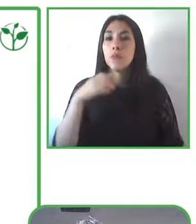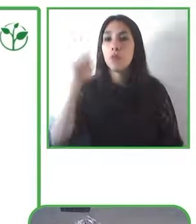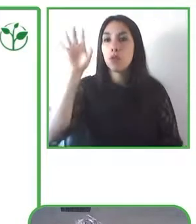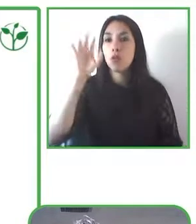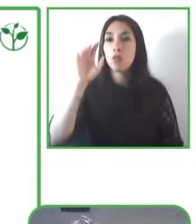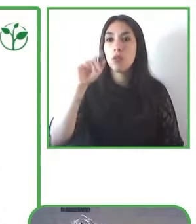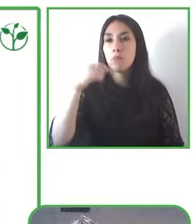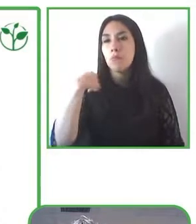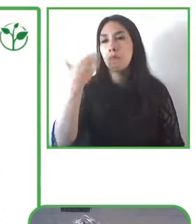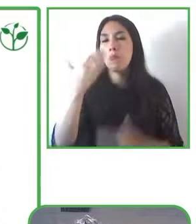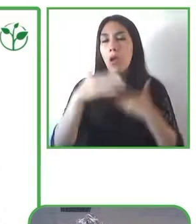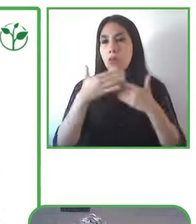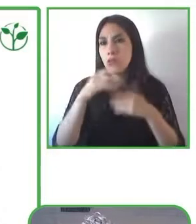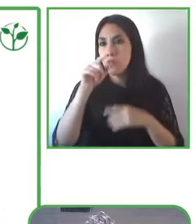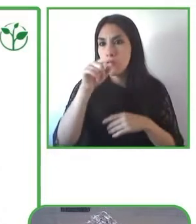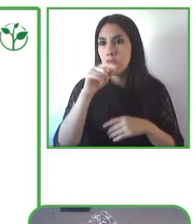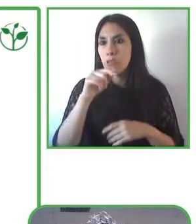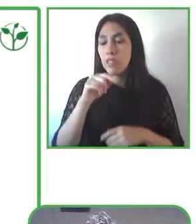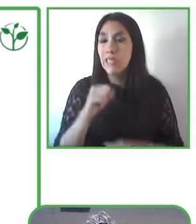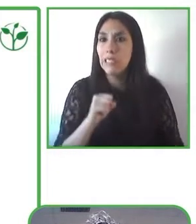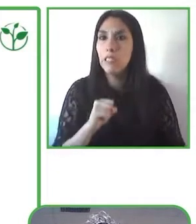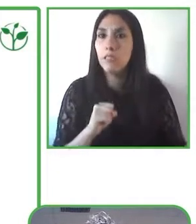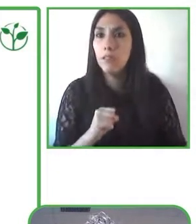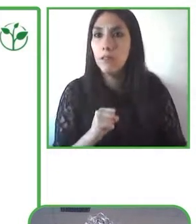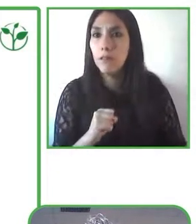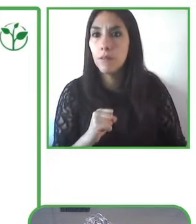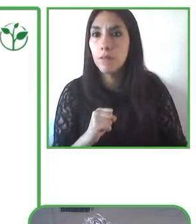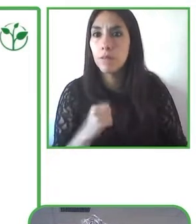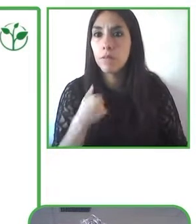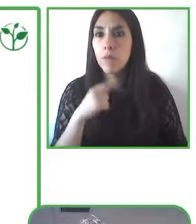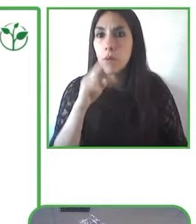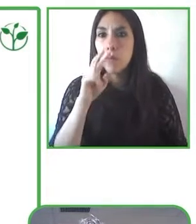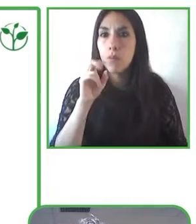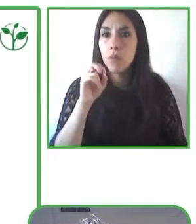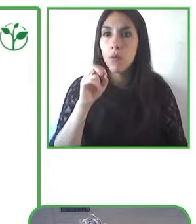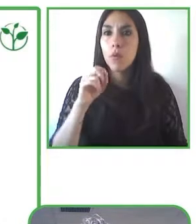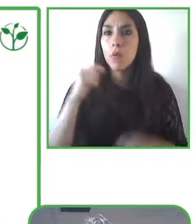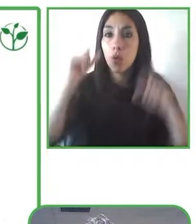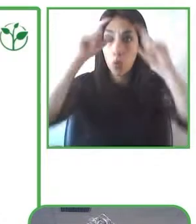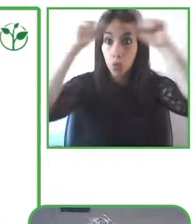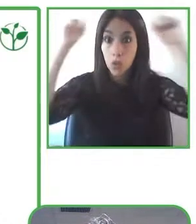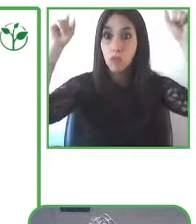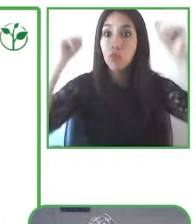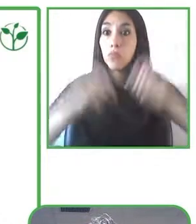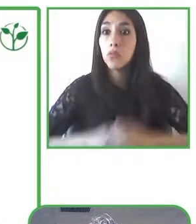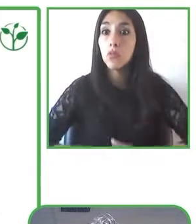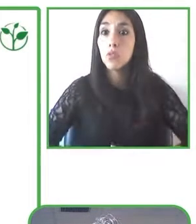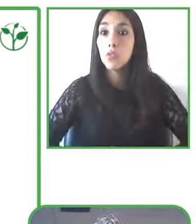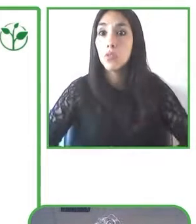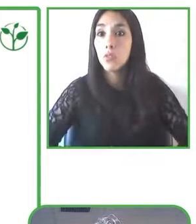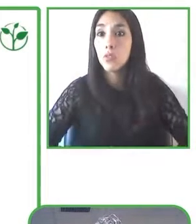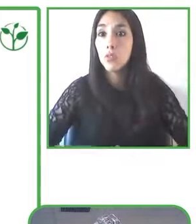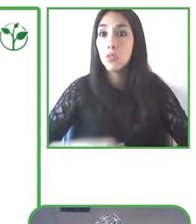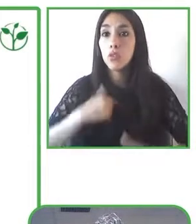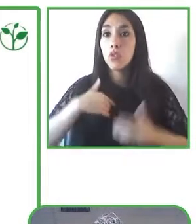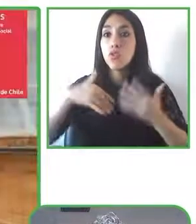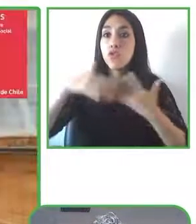percent of the websites that would have or would comply with the parameters of accessibility to